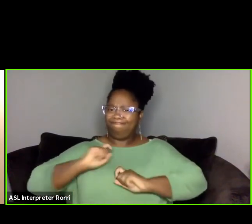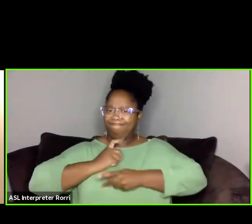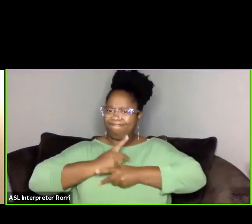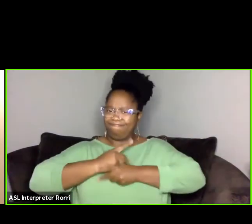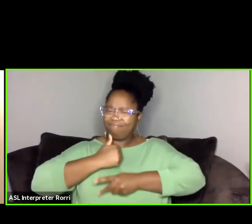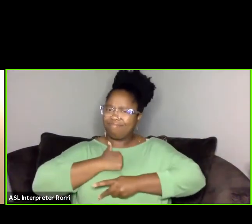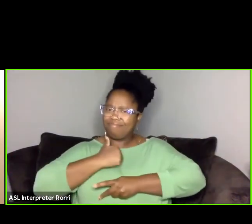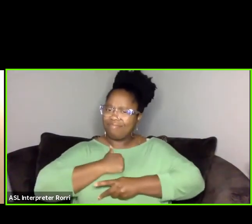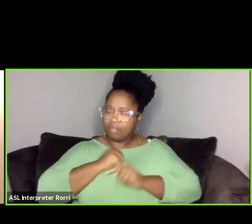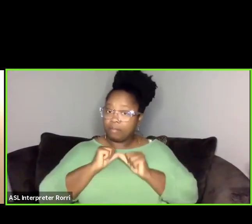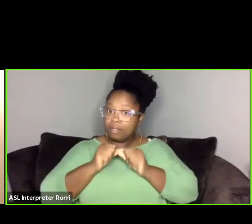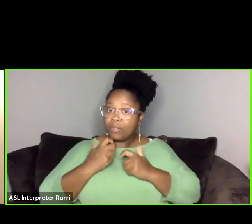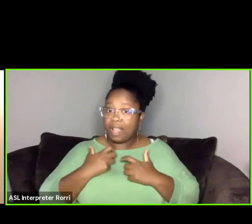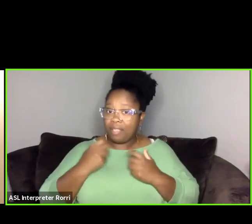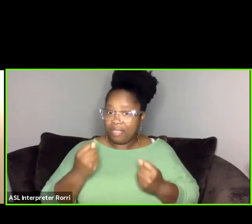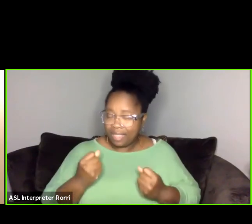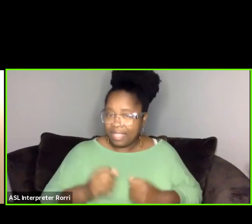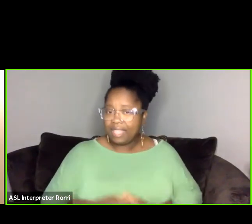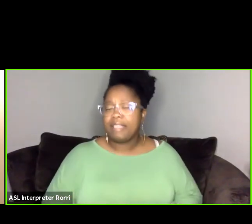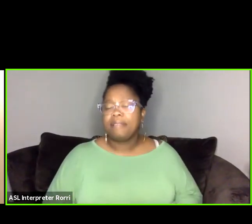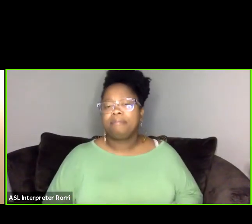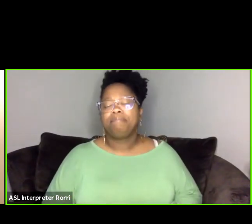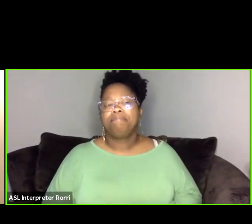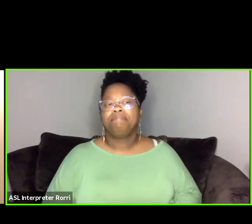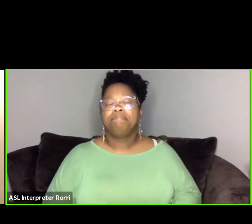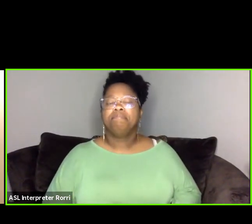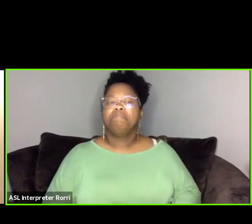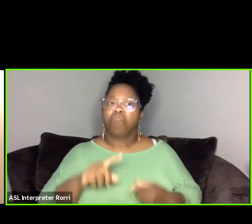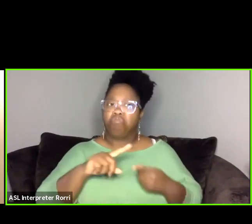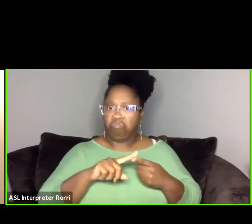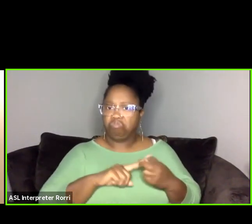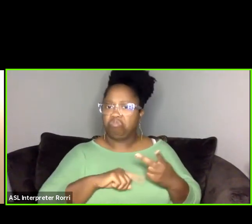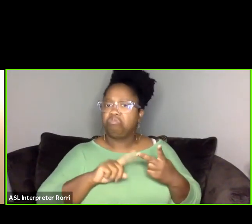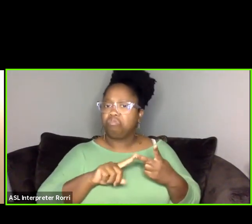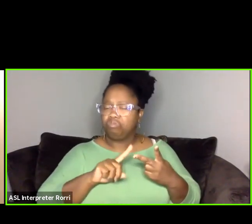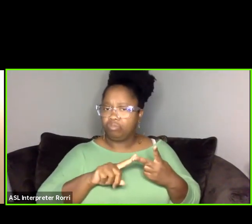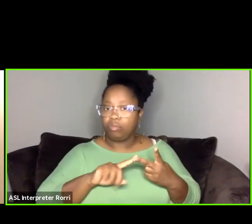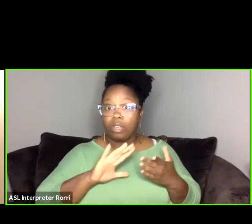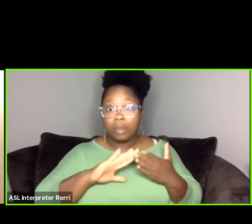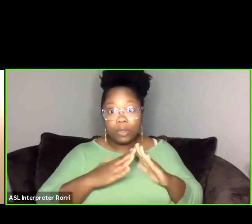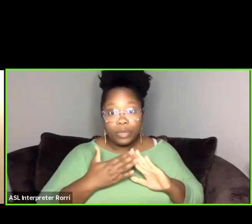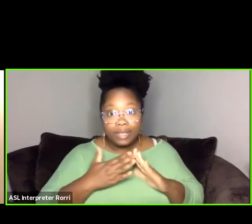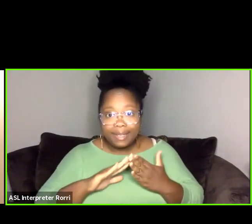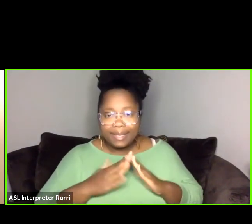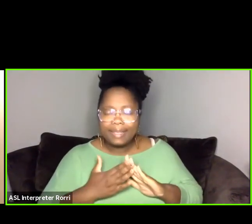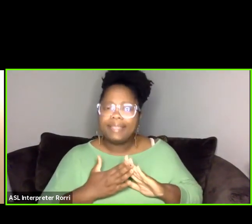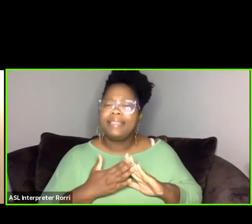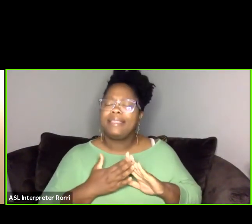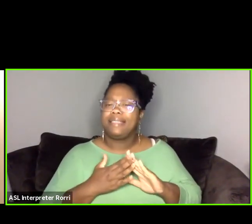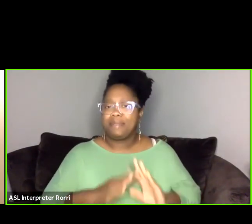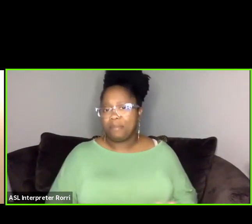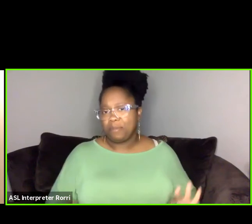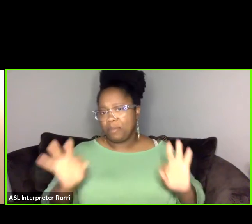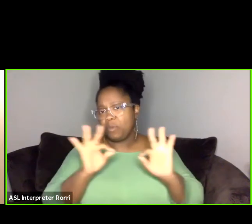I also think community is really important. So, you know, in ensuring that you yourself